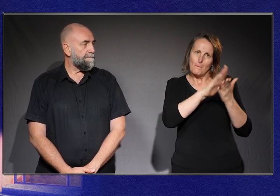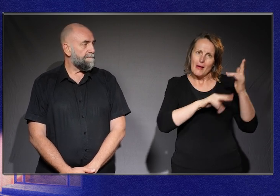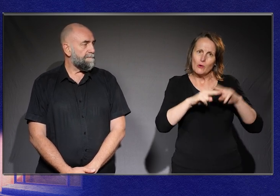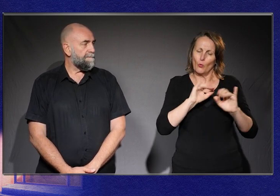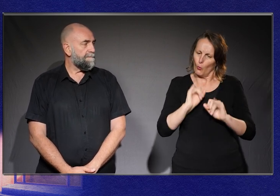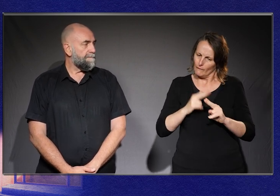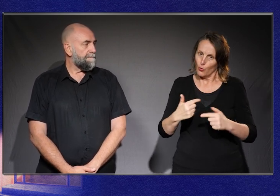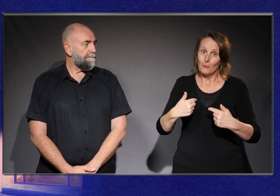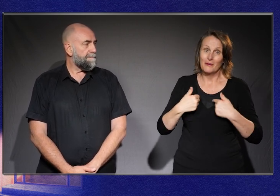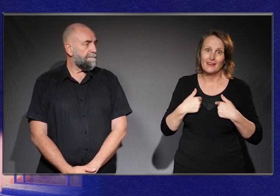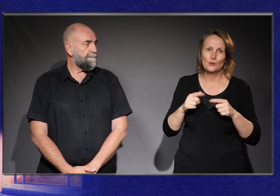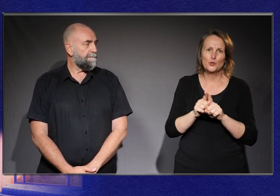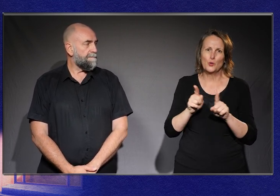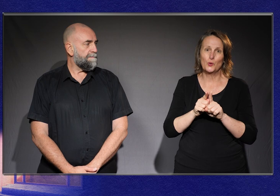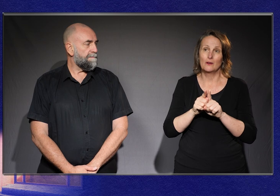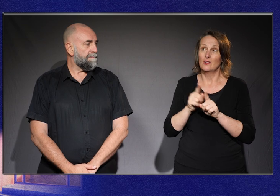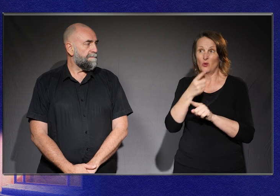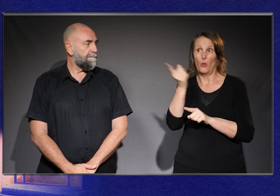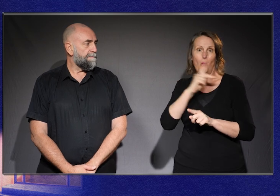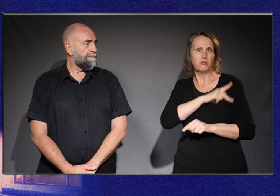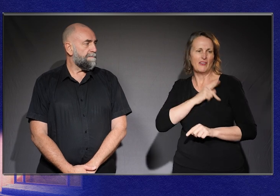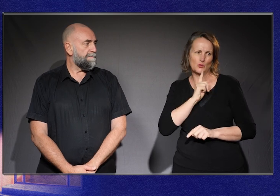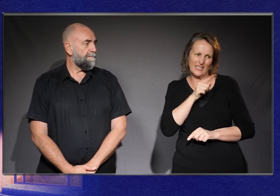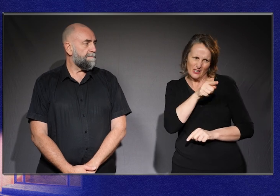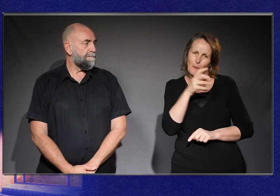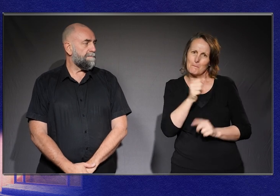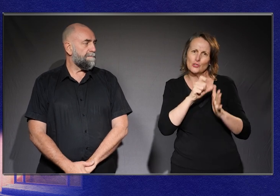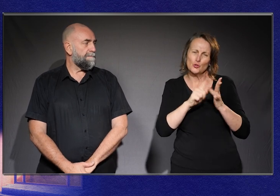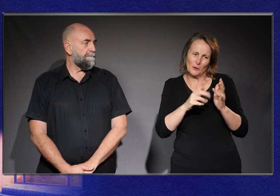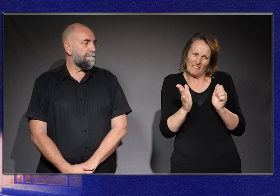And that had befallen me, and they must do all that they could to try and normalise my